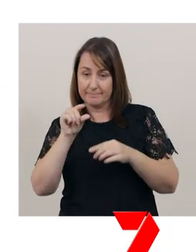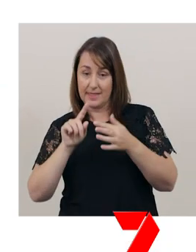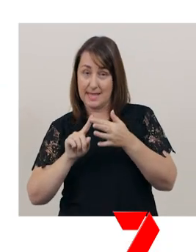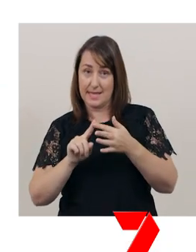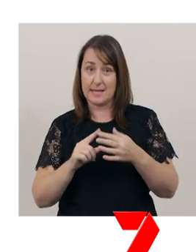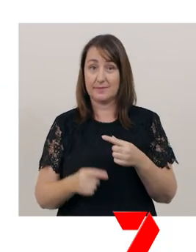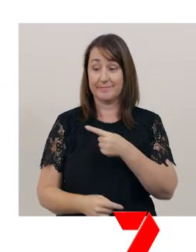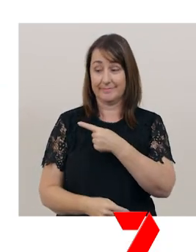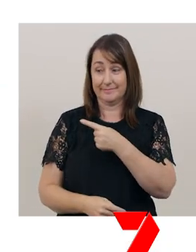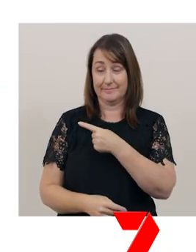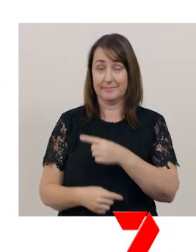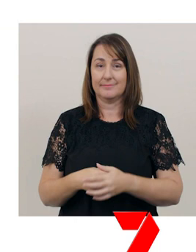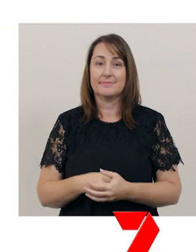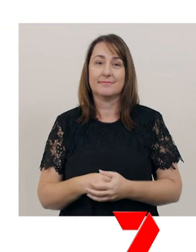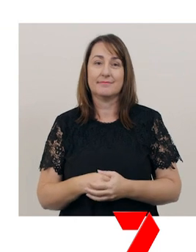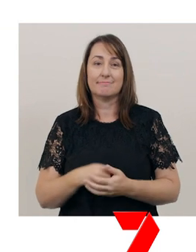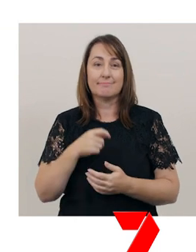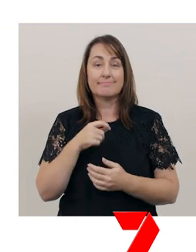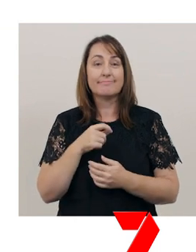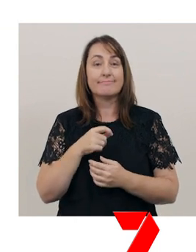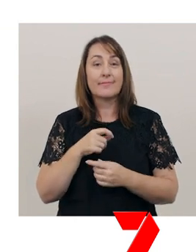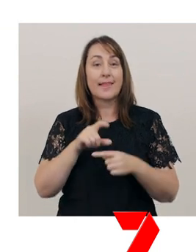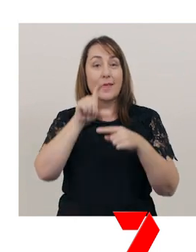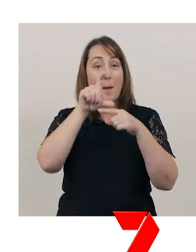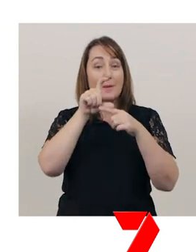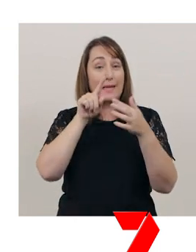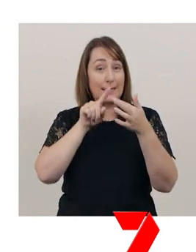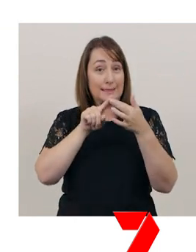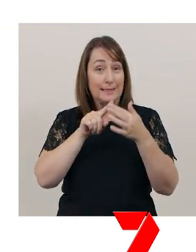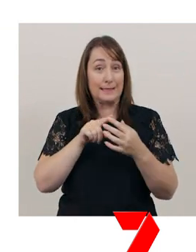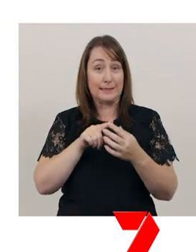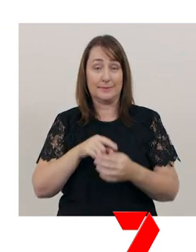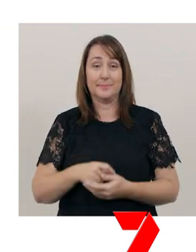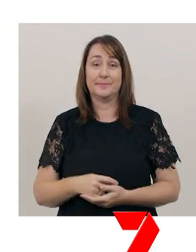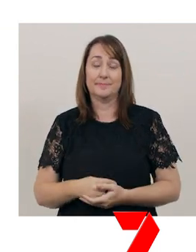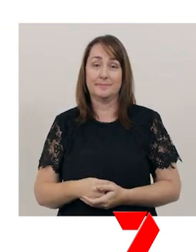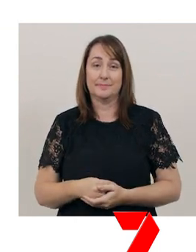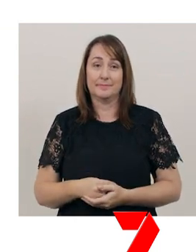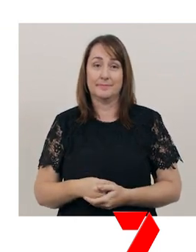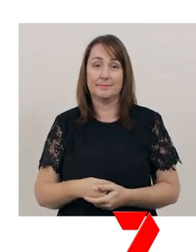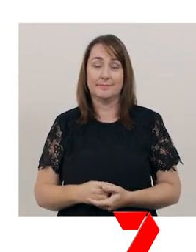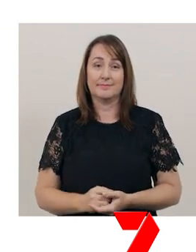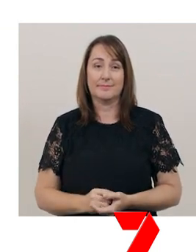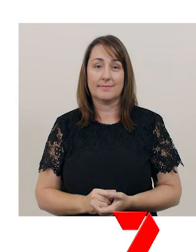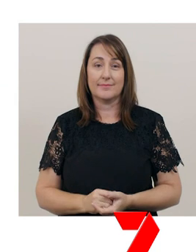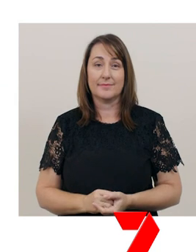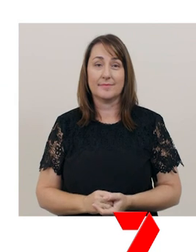Upper case ‘E’